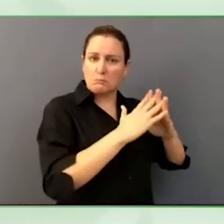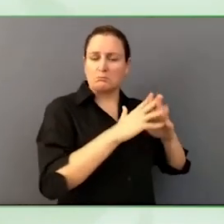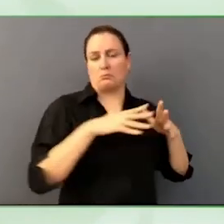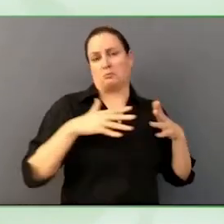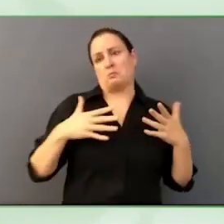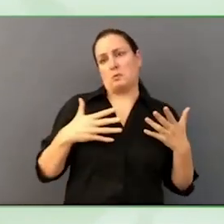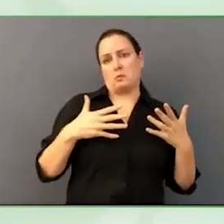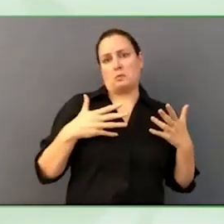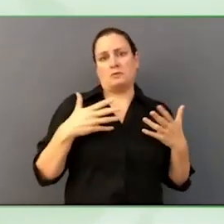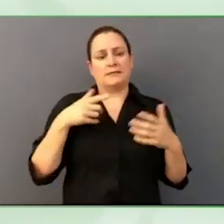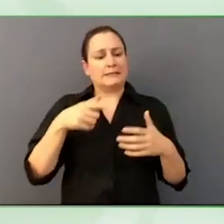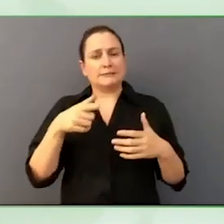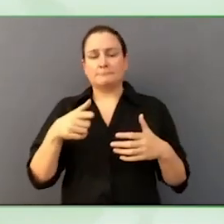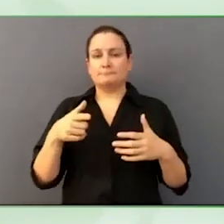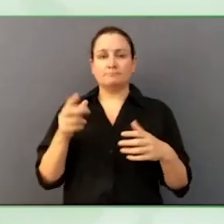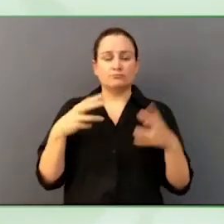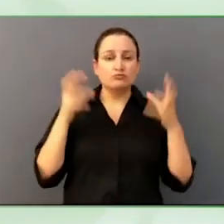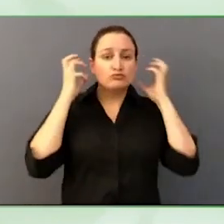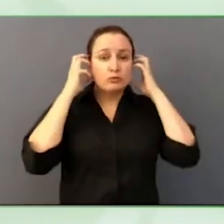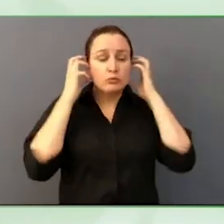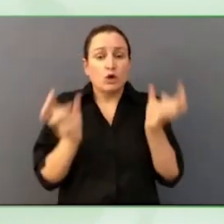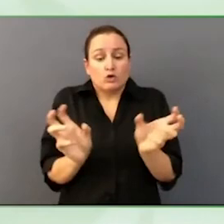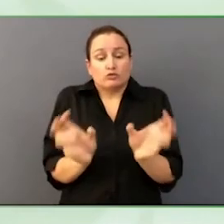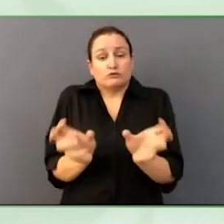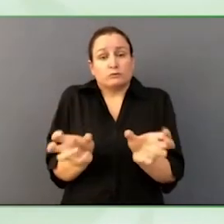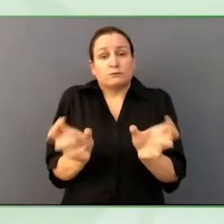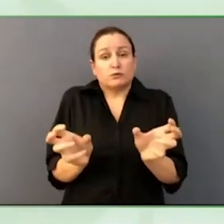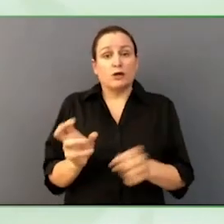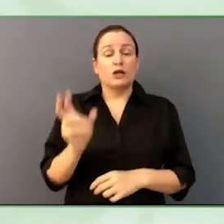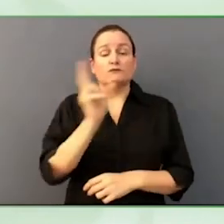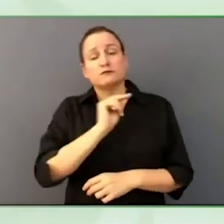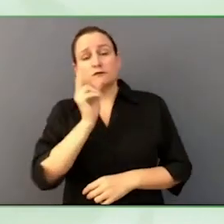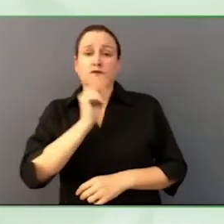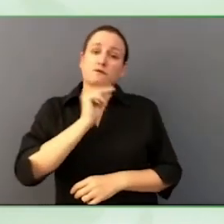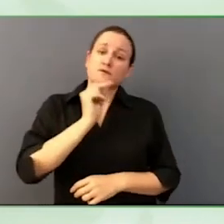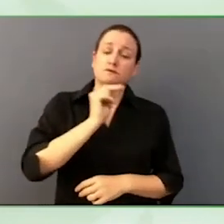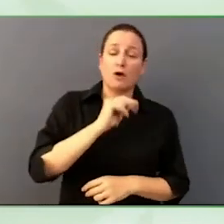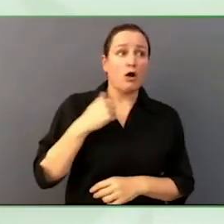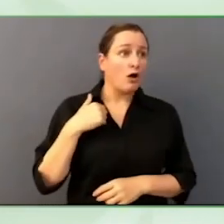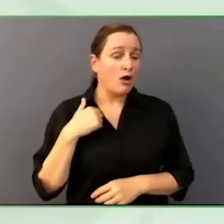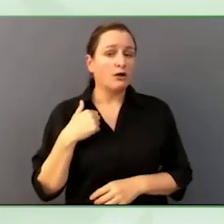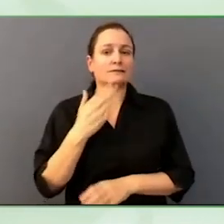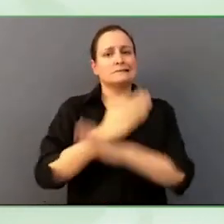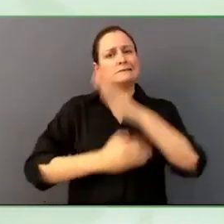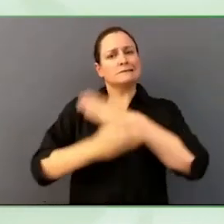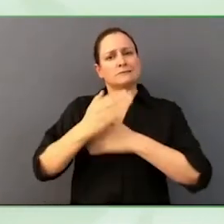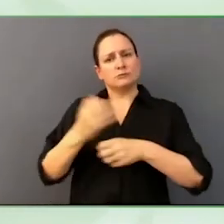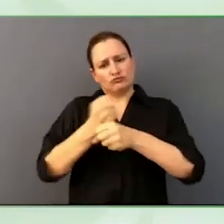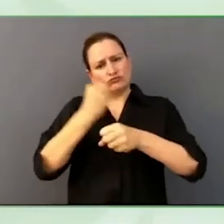That they were designed more disability inclusive HR policies.